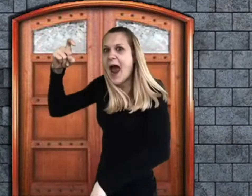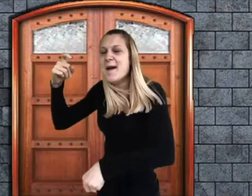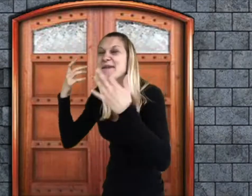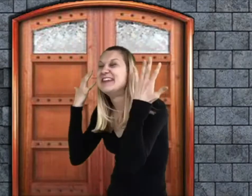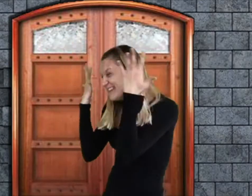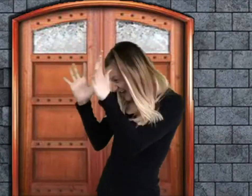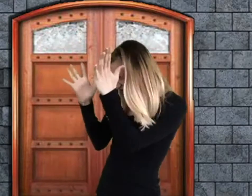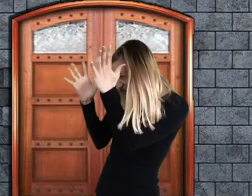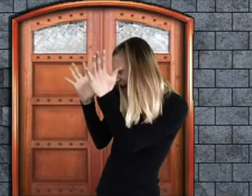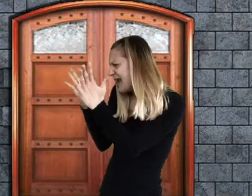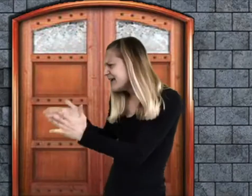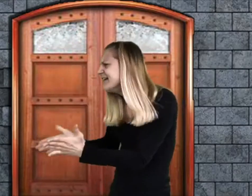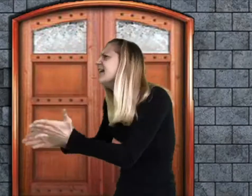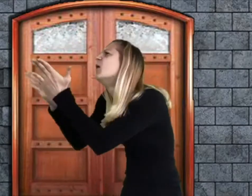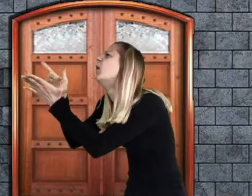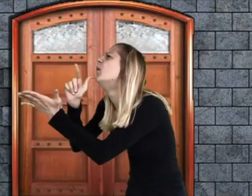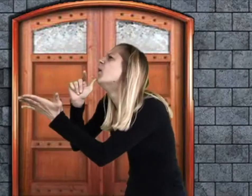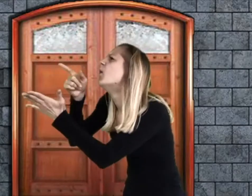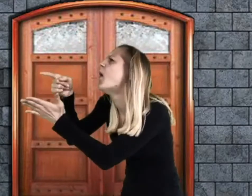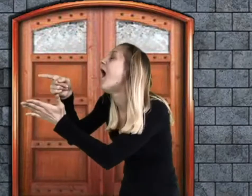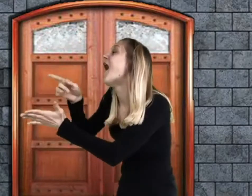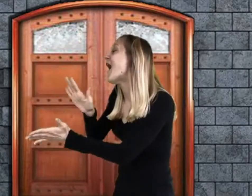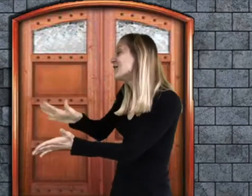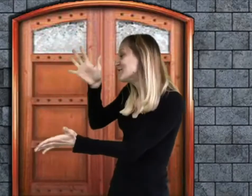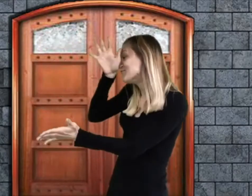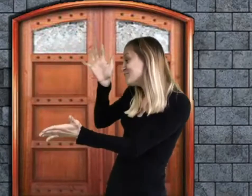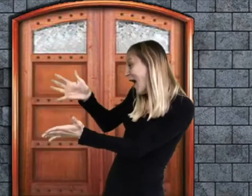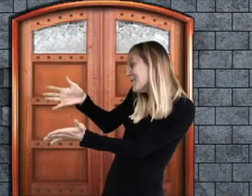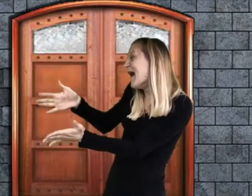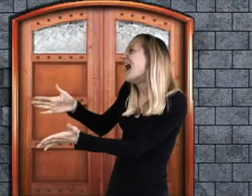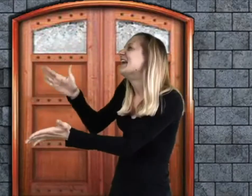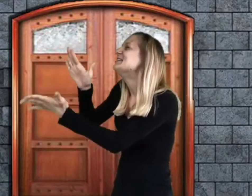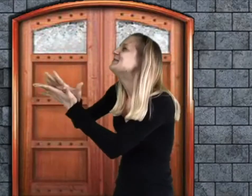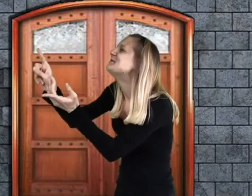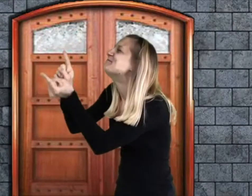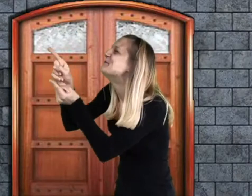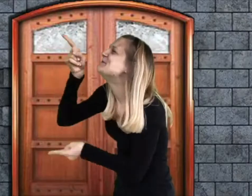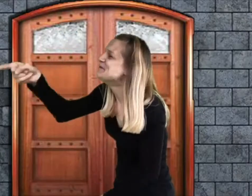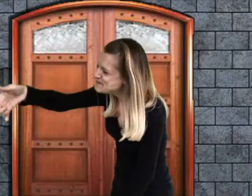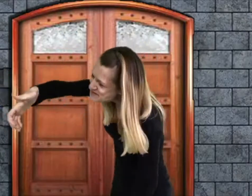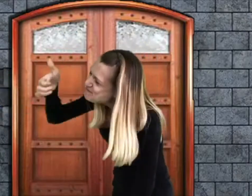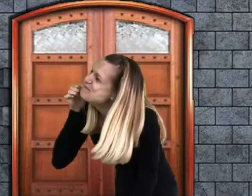I’m so glad! So happy for you! And this? Your grandfather? Delighted to meet you, sir!